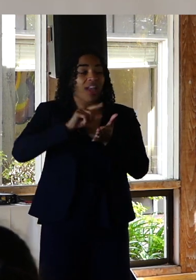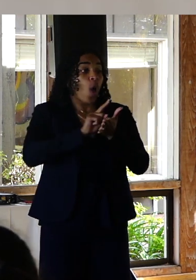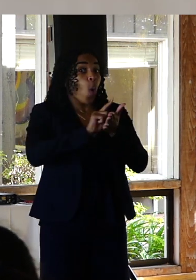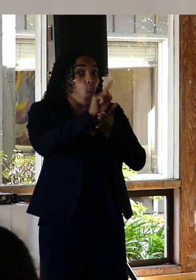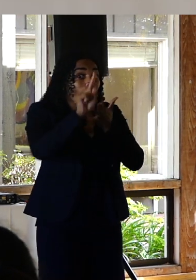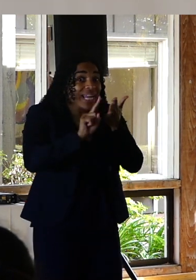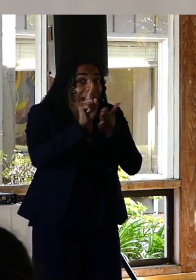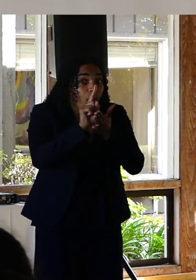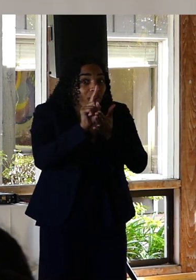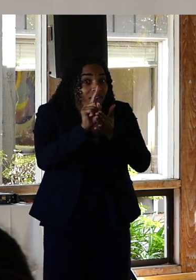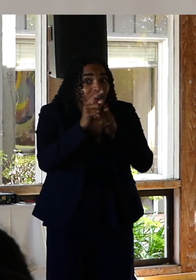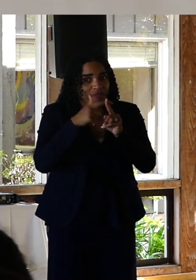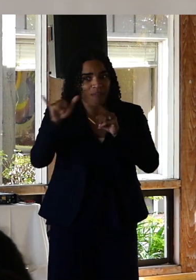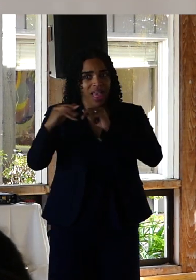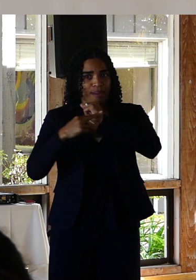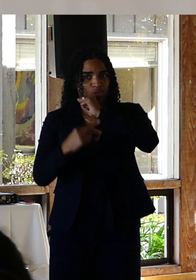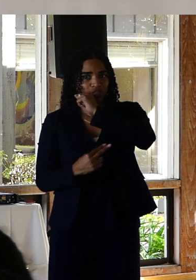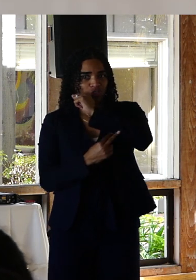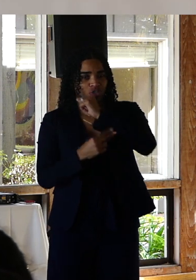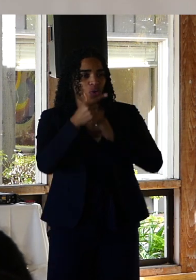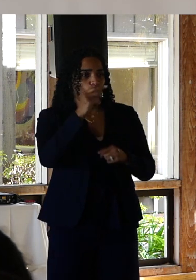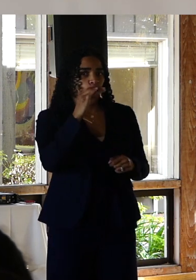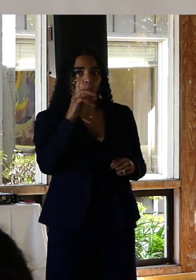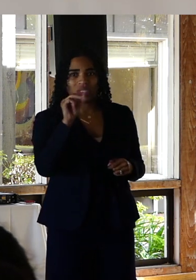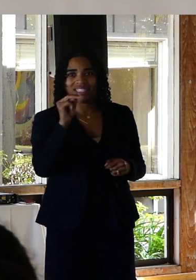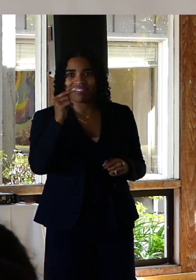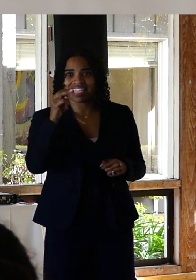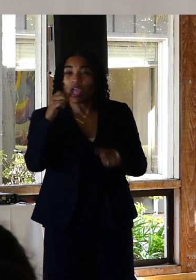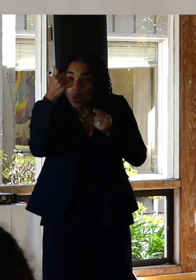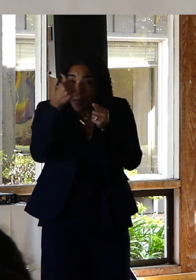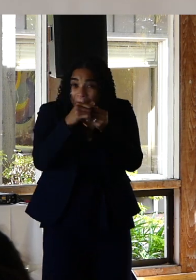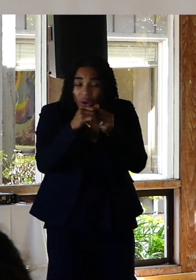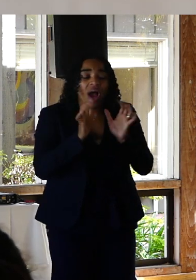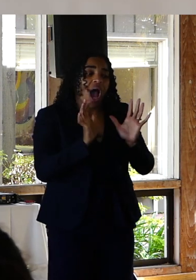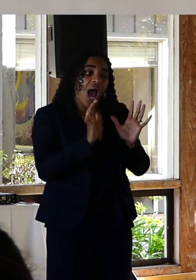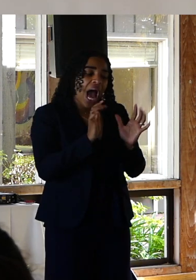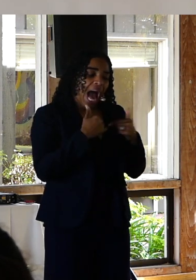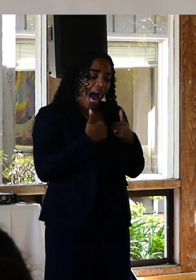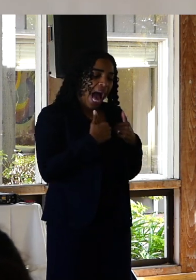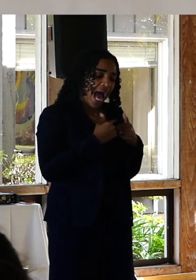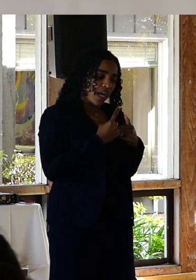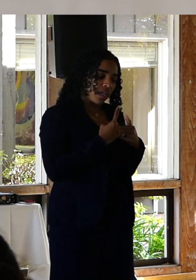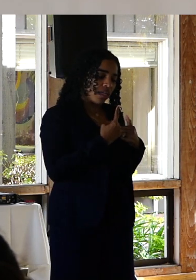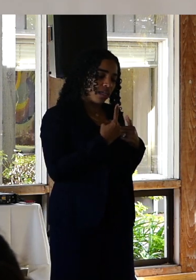bridge and I had promised myself and I'd promised everyone around me that